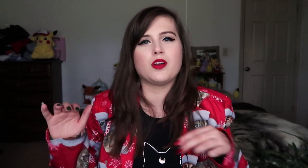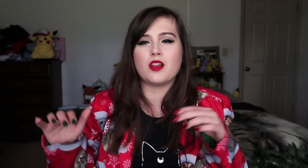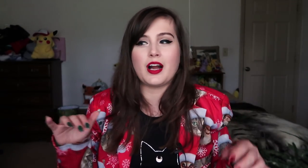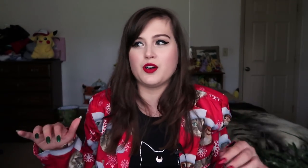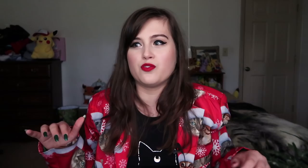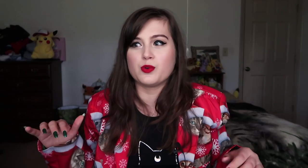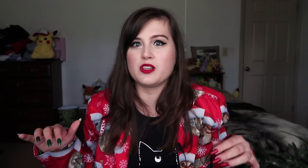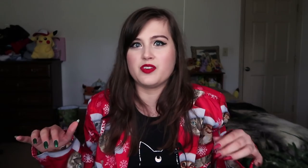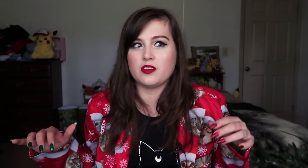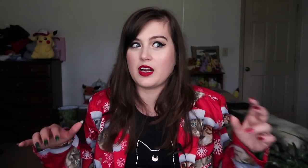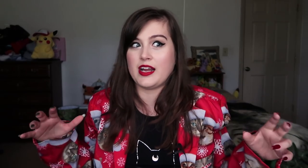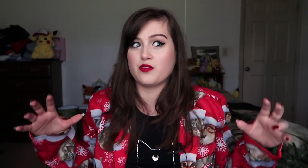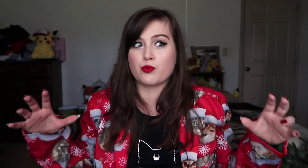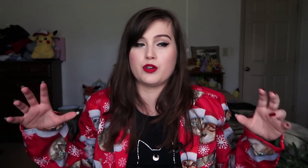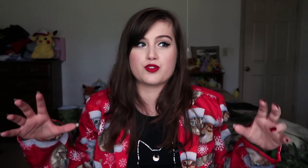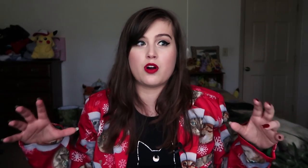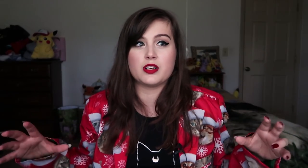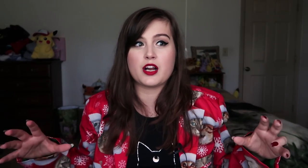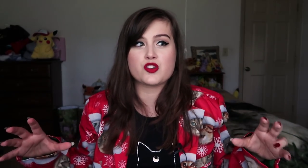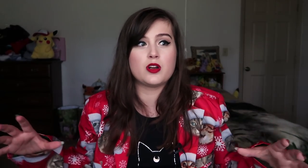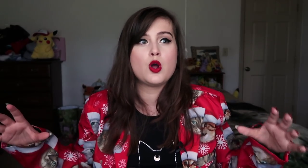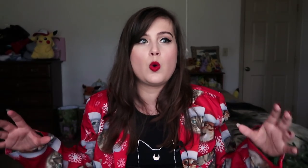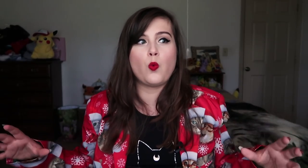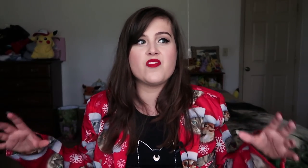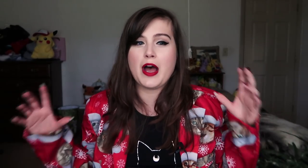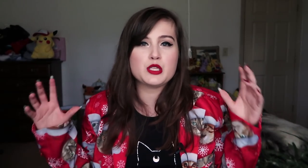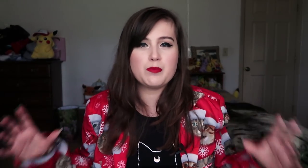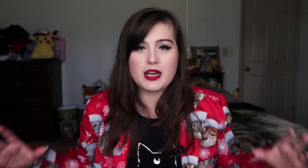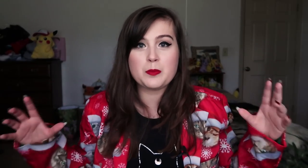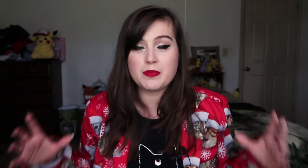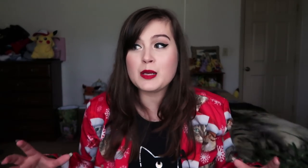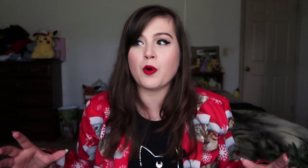like, I don't really feel like I have a real strong connection with as many people